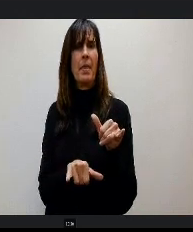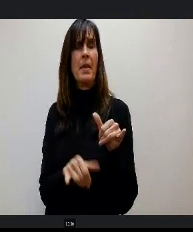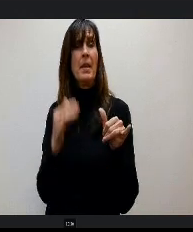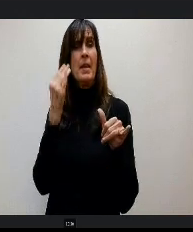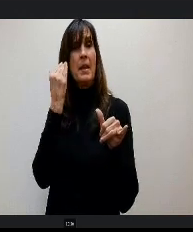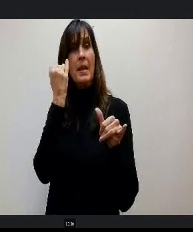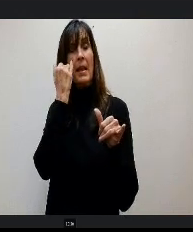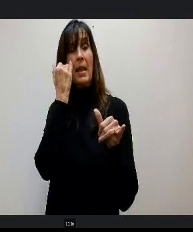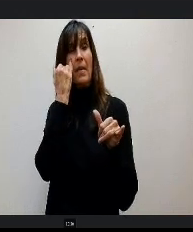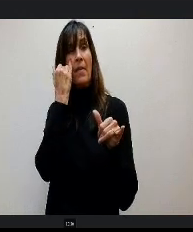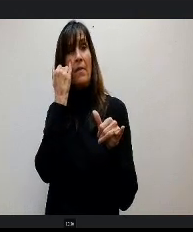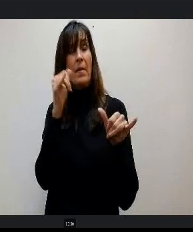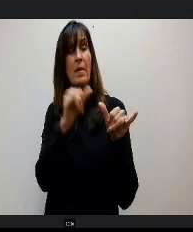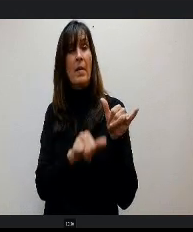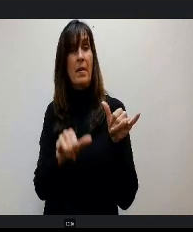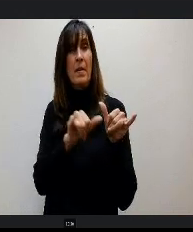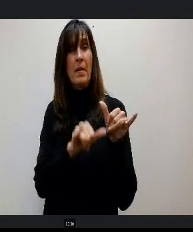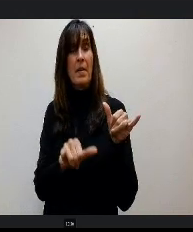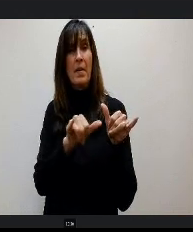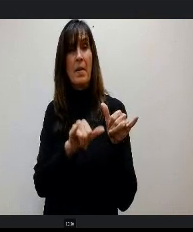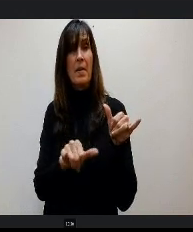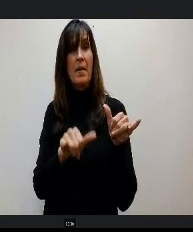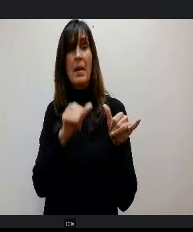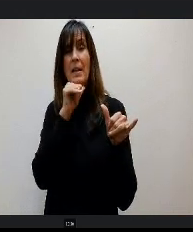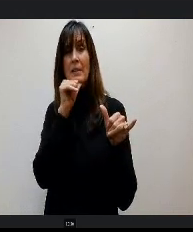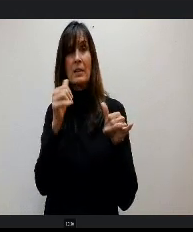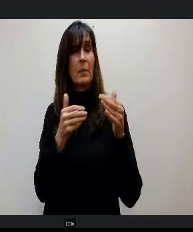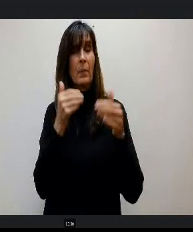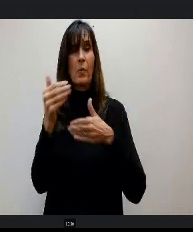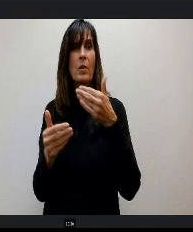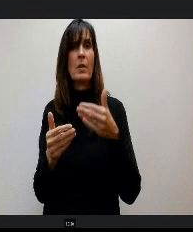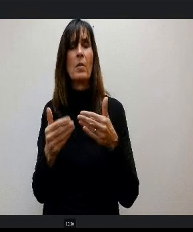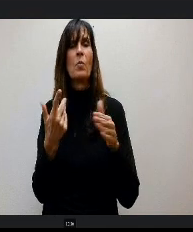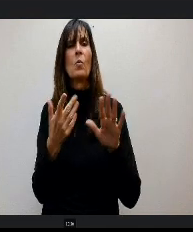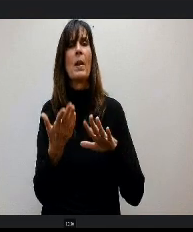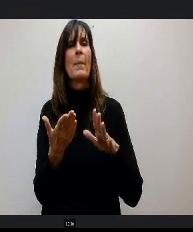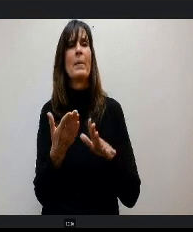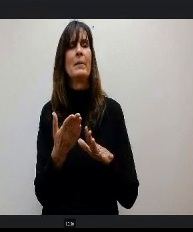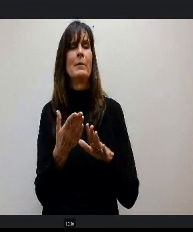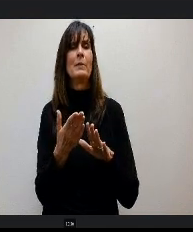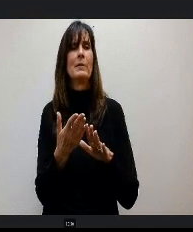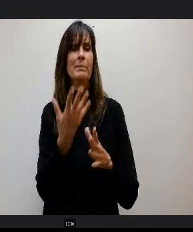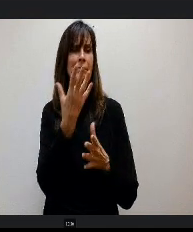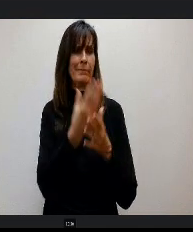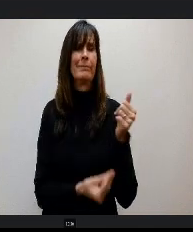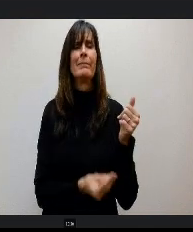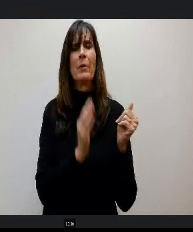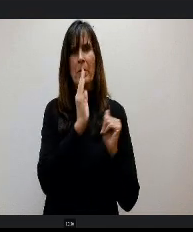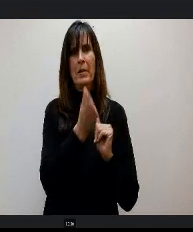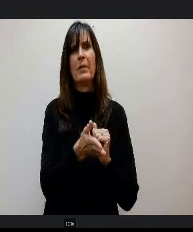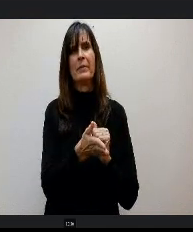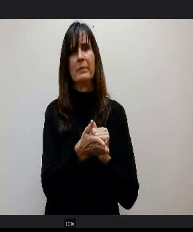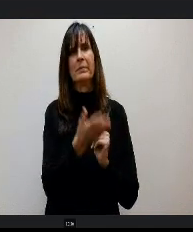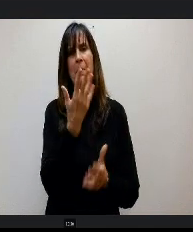d doesn't get the attention to progress, it will die on the clock. So this may be one of those that dies on the clock this